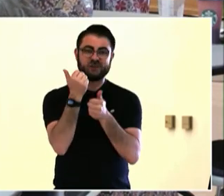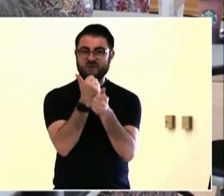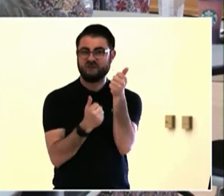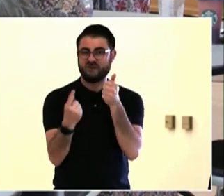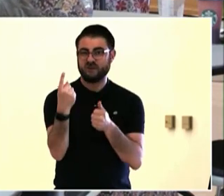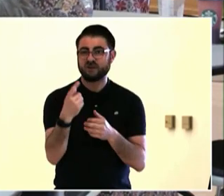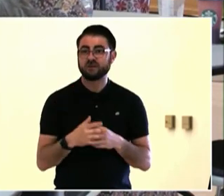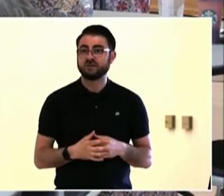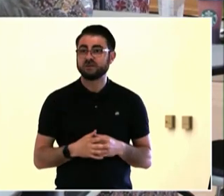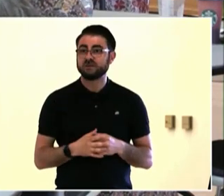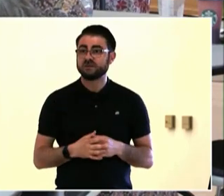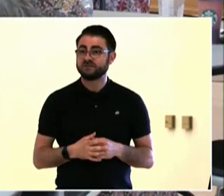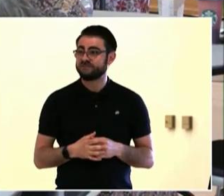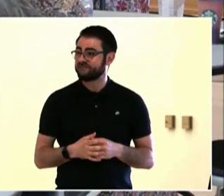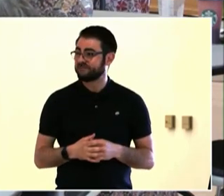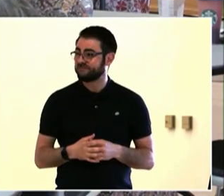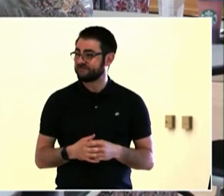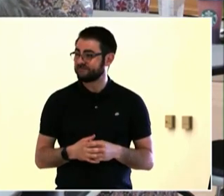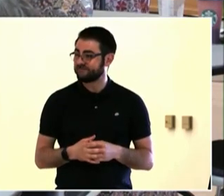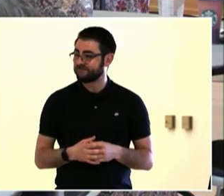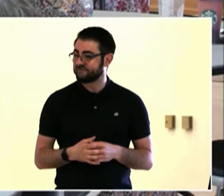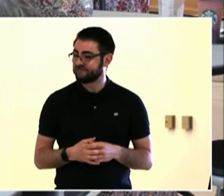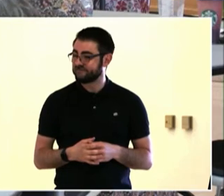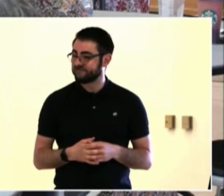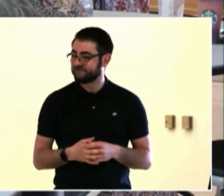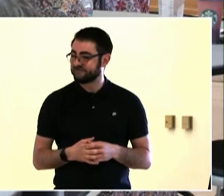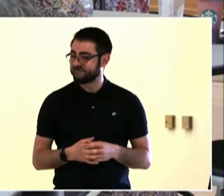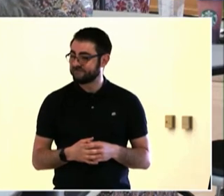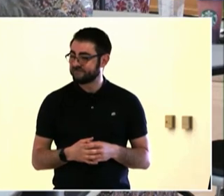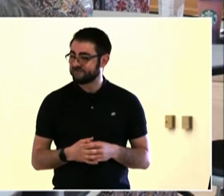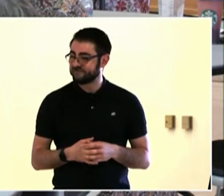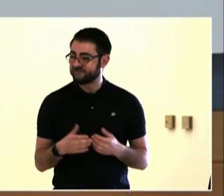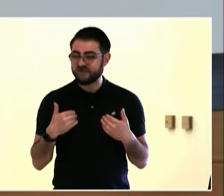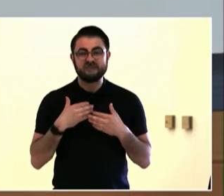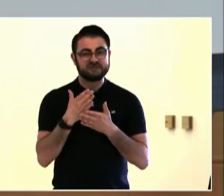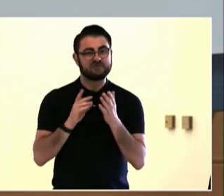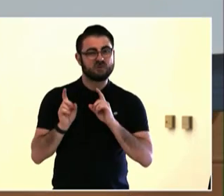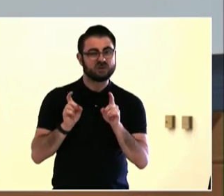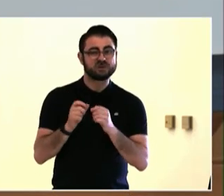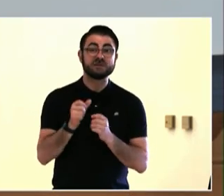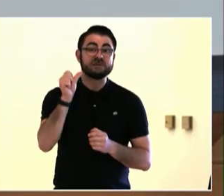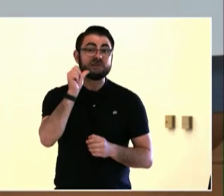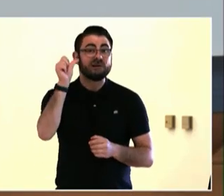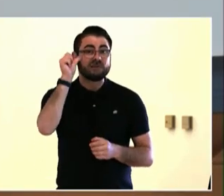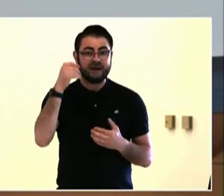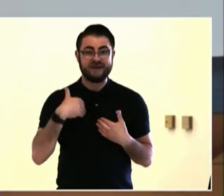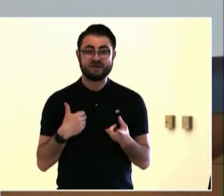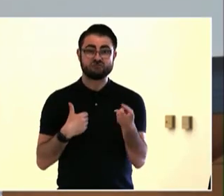For example, future generations. For example, animals.